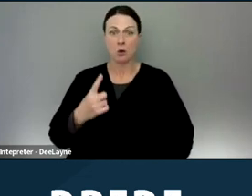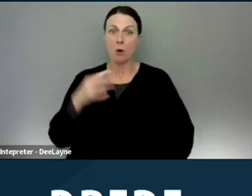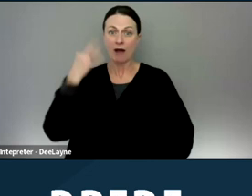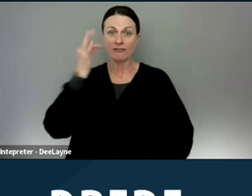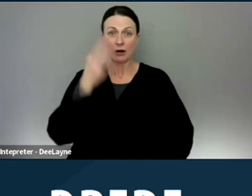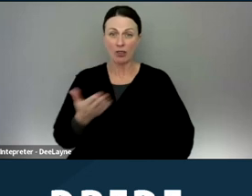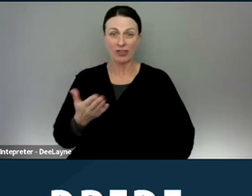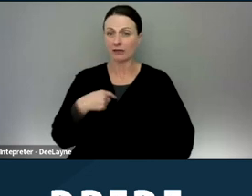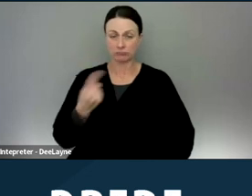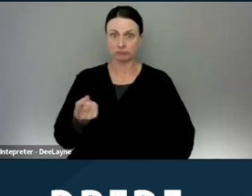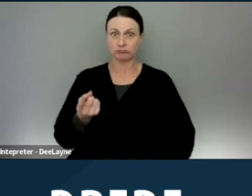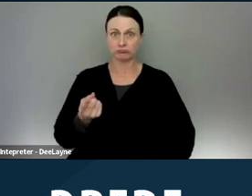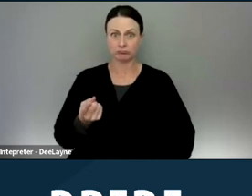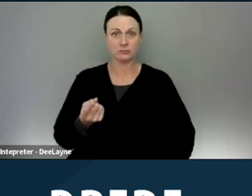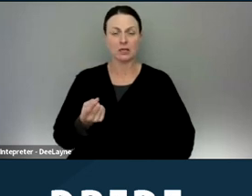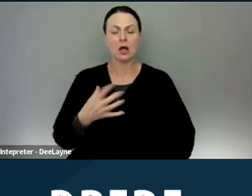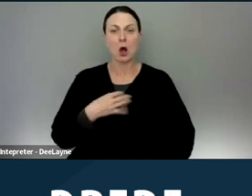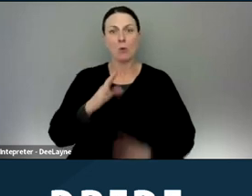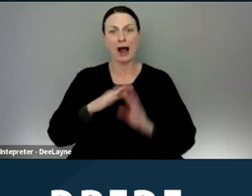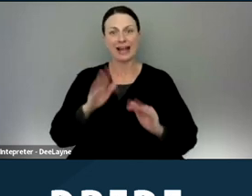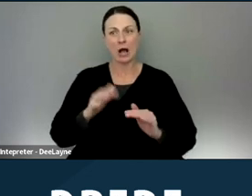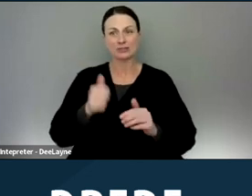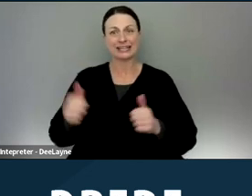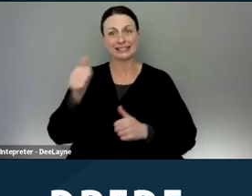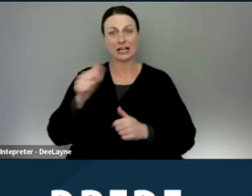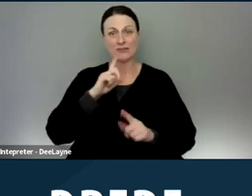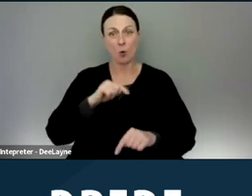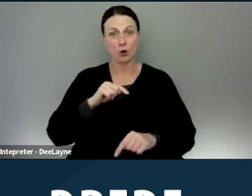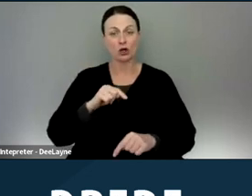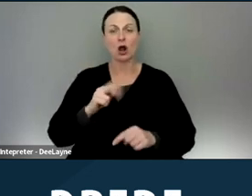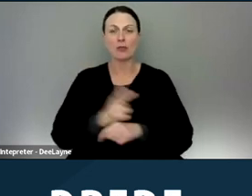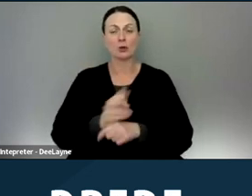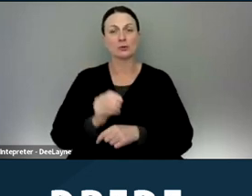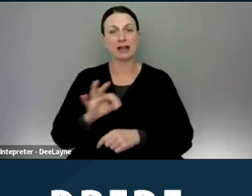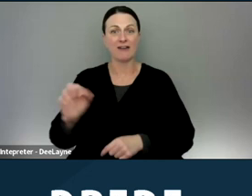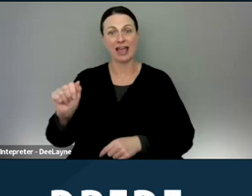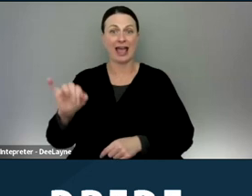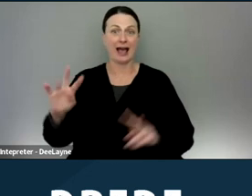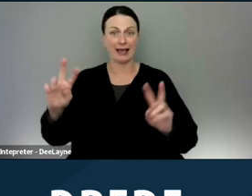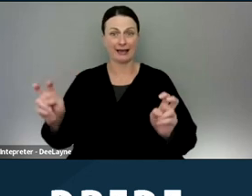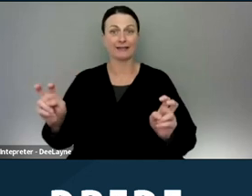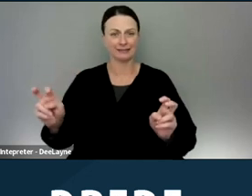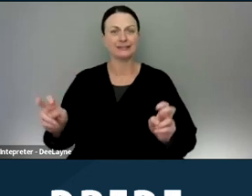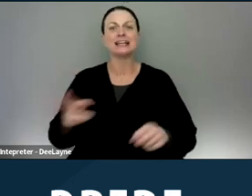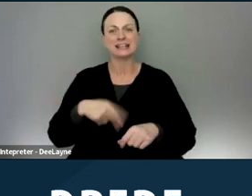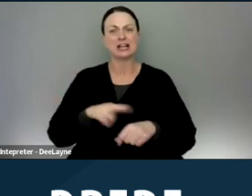that has been done is there's was a White House executive order on the use of AI and Lisa Rice of the National Fair Housing Alliance has also testified